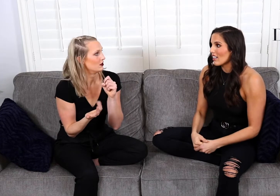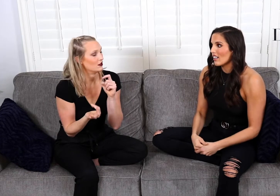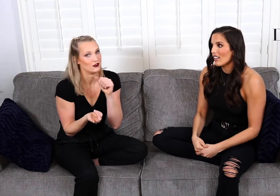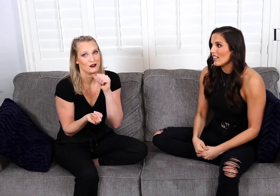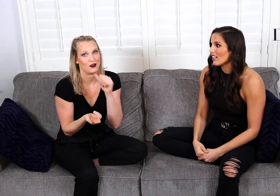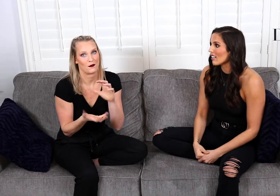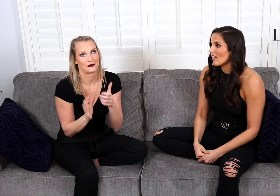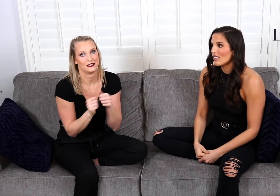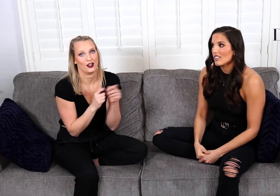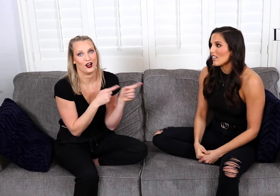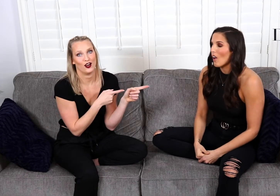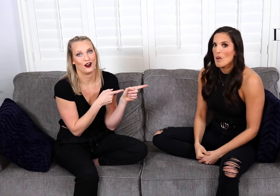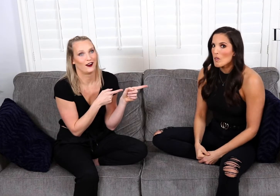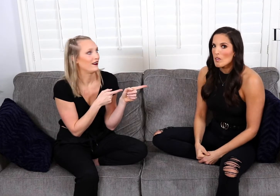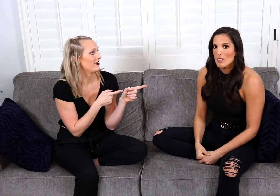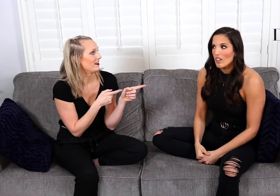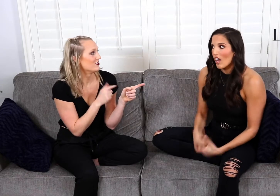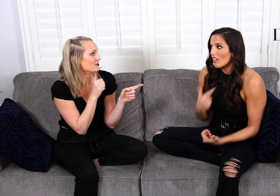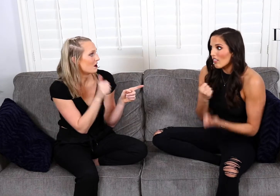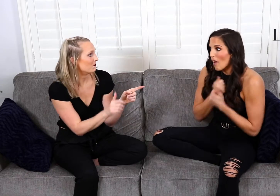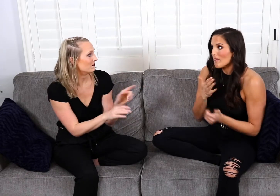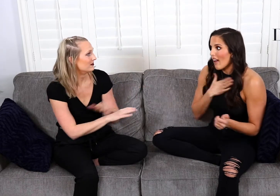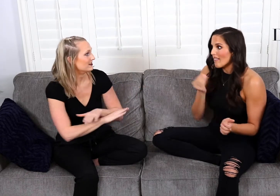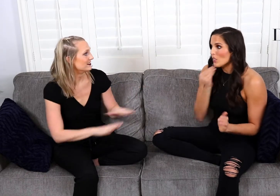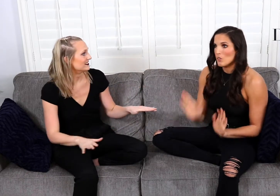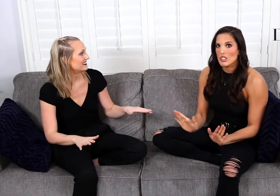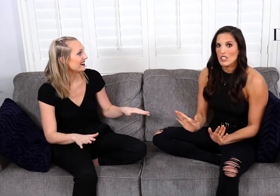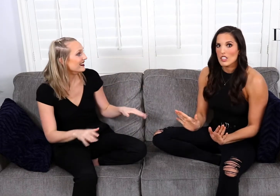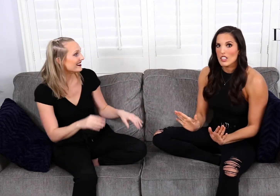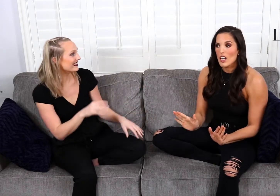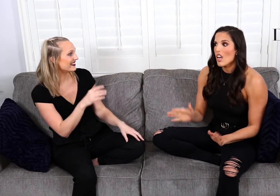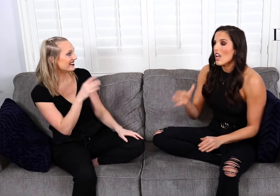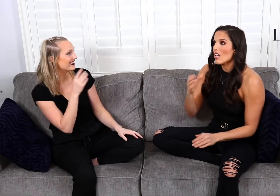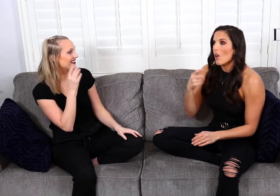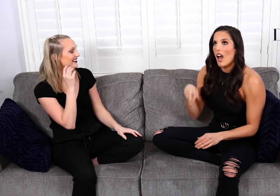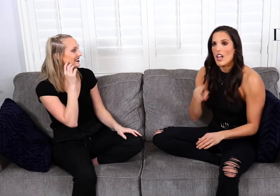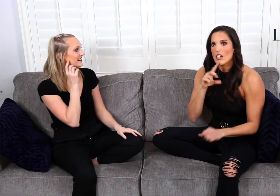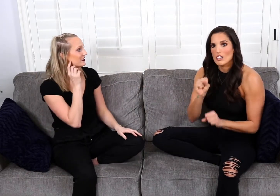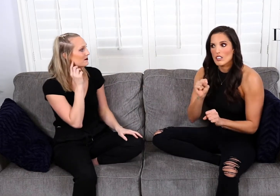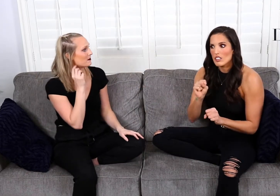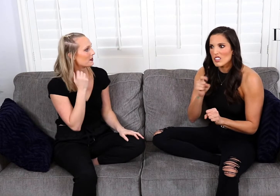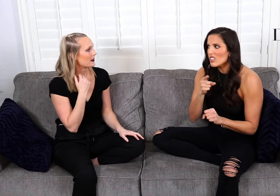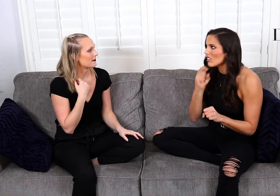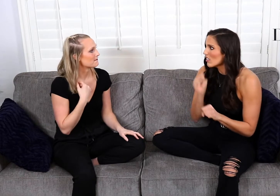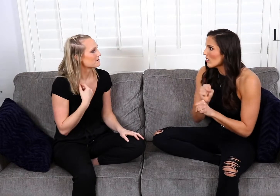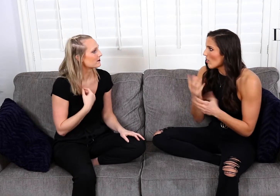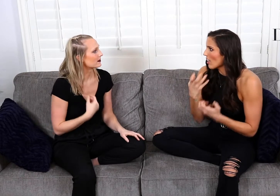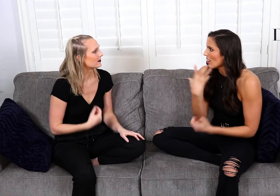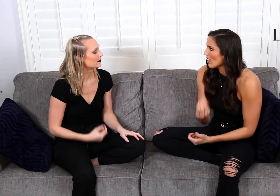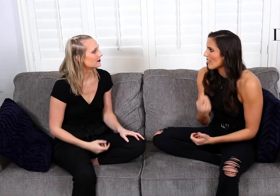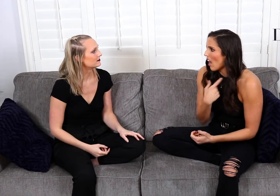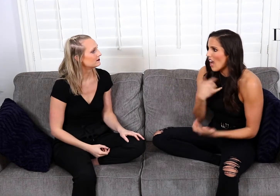you don't mess with her. -No. You do not mess with me in my food. So I was like, he literally wanted to leave,